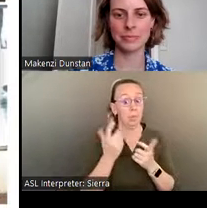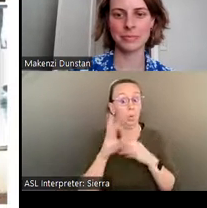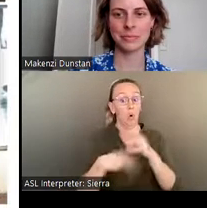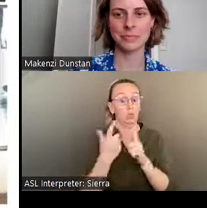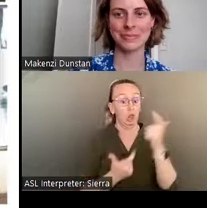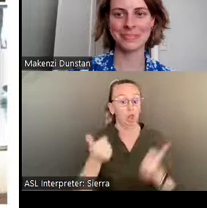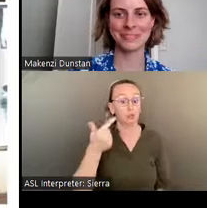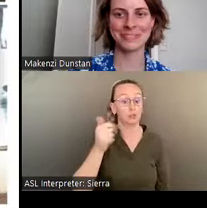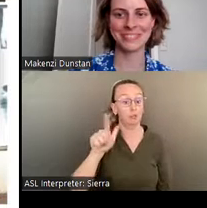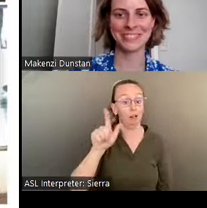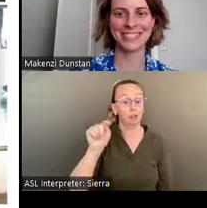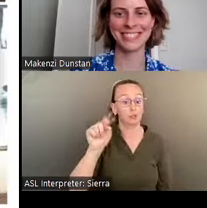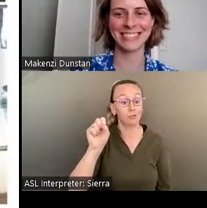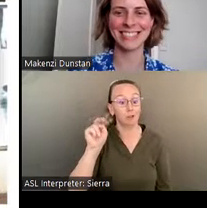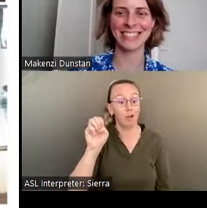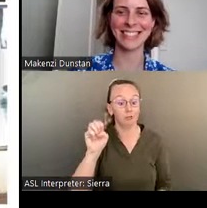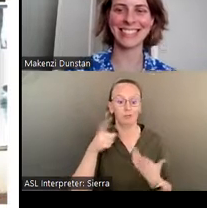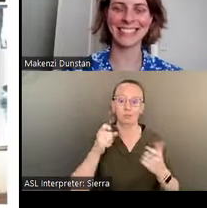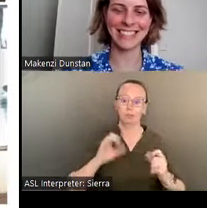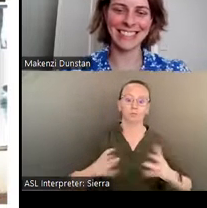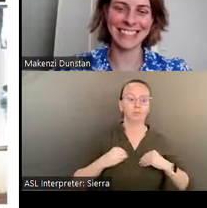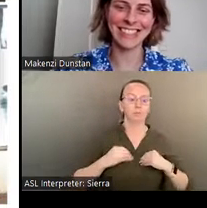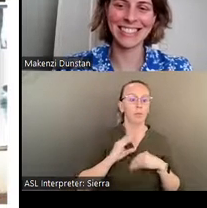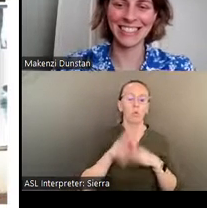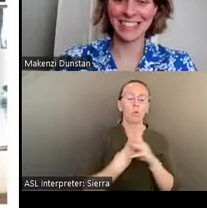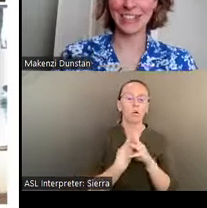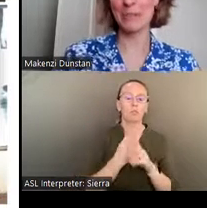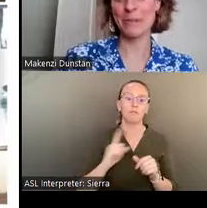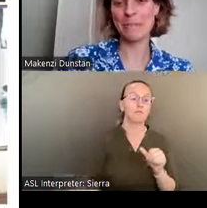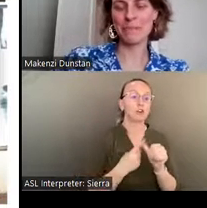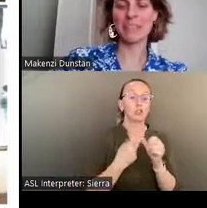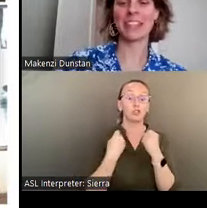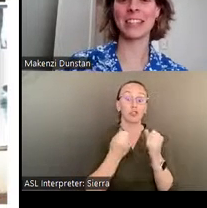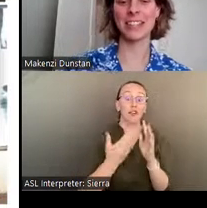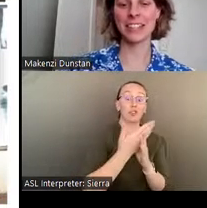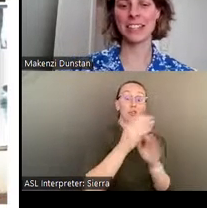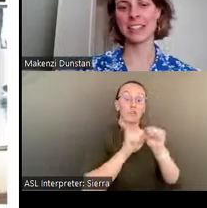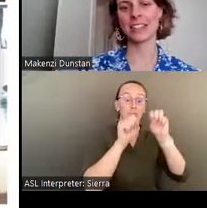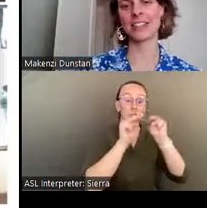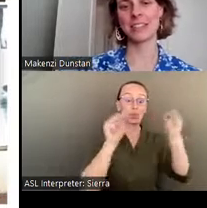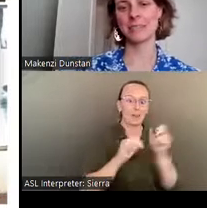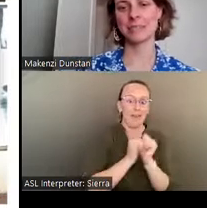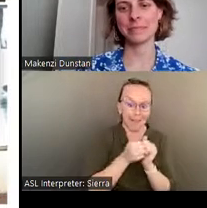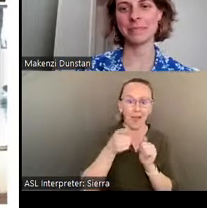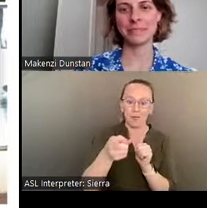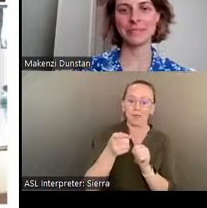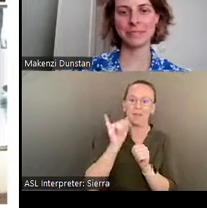Take in the world's first Drive-Thru Museum, which he made from shipping containers. Go to the next slide, Mike.